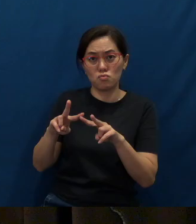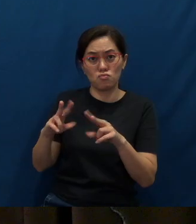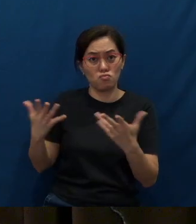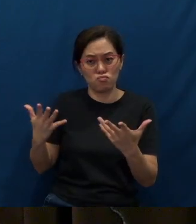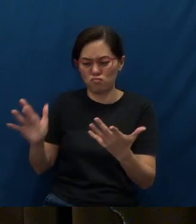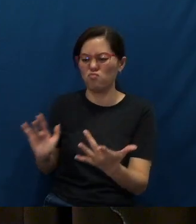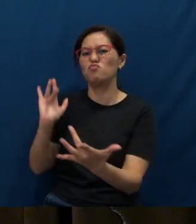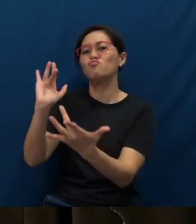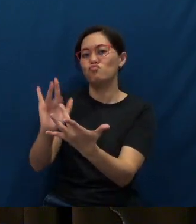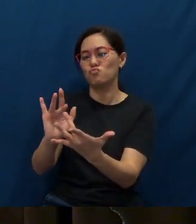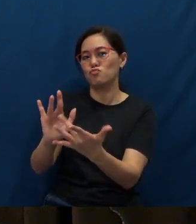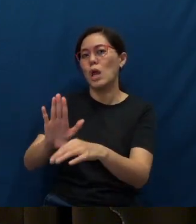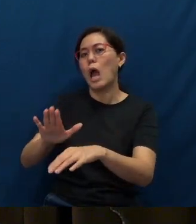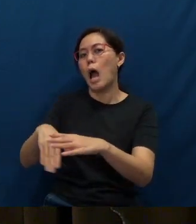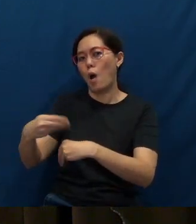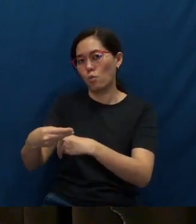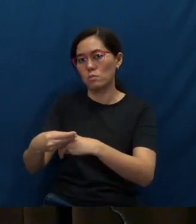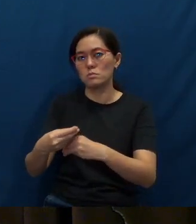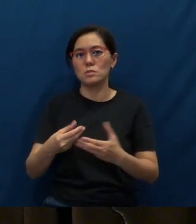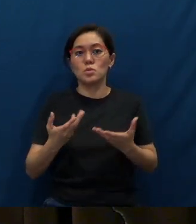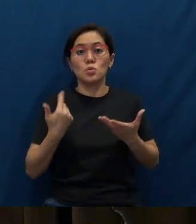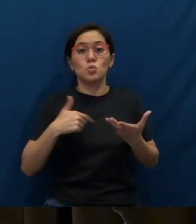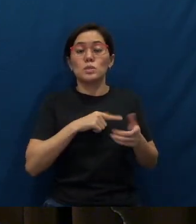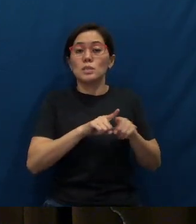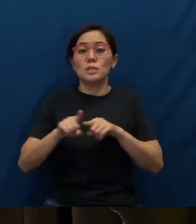May we, as Bartley Christian Church,